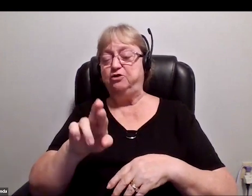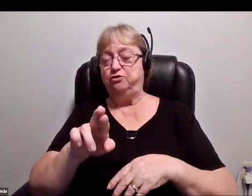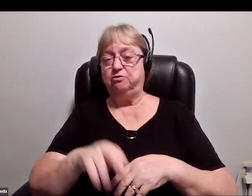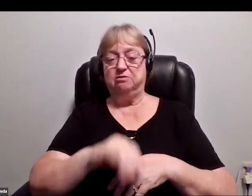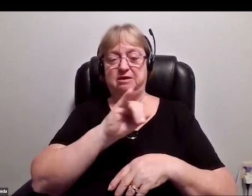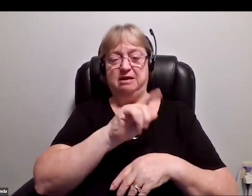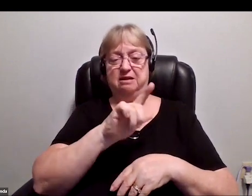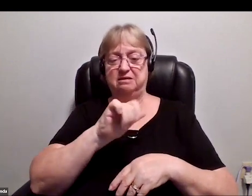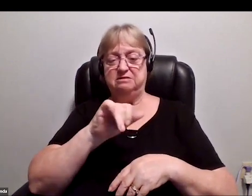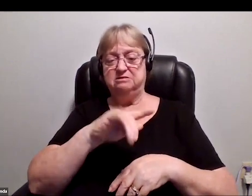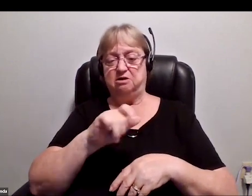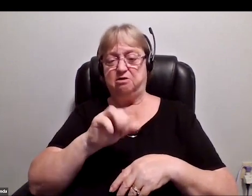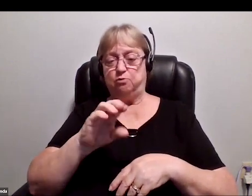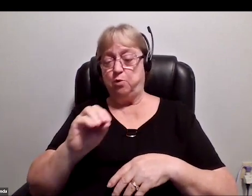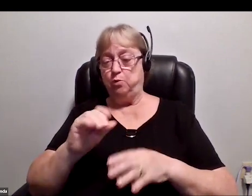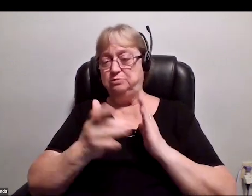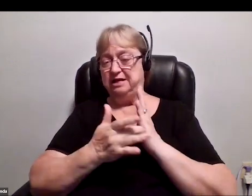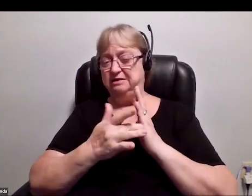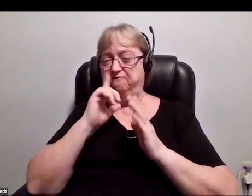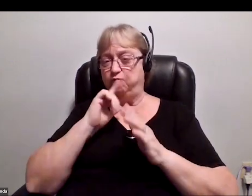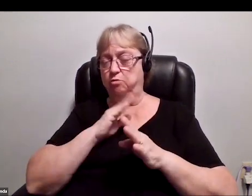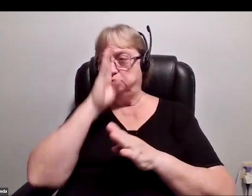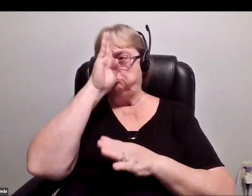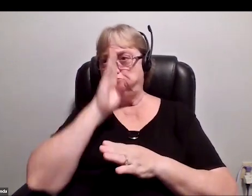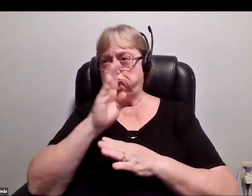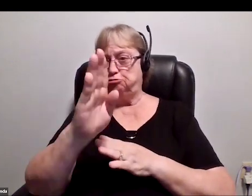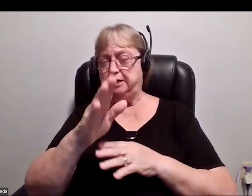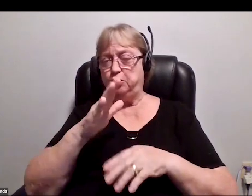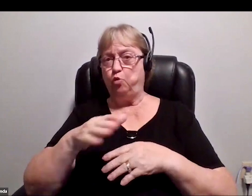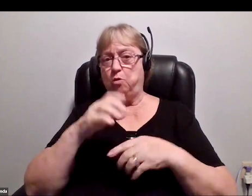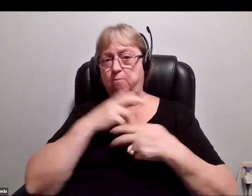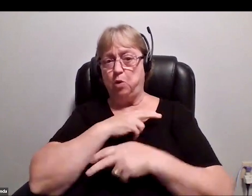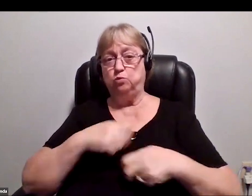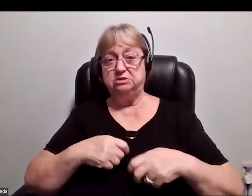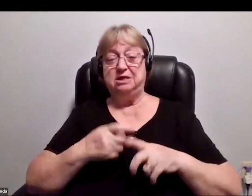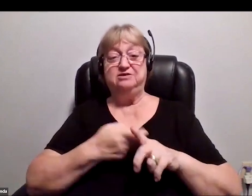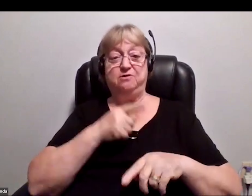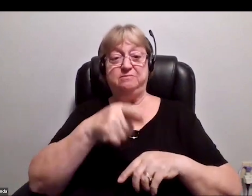and correcting broken bones. That is because it's from this movie, Gattaca.